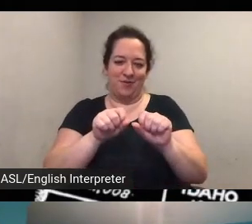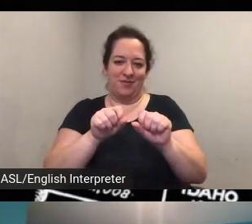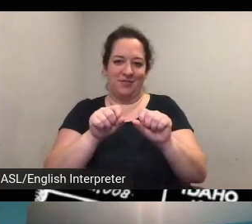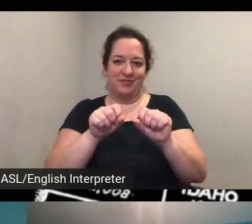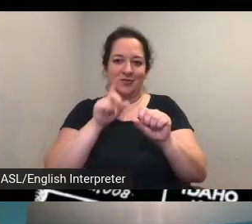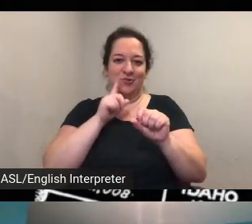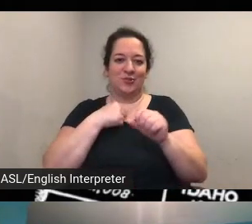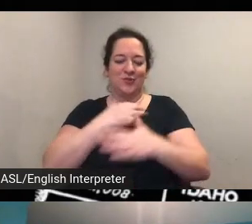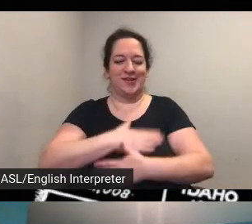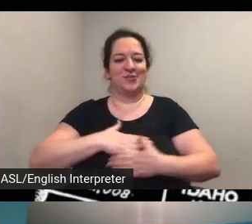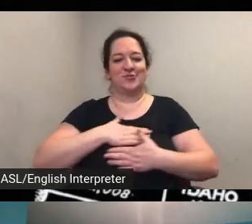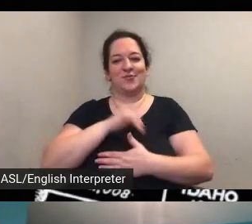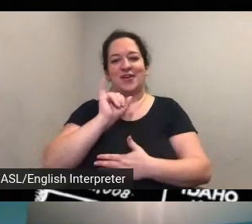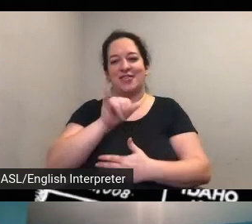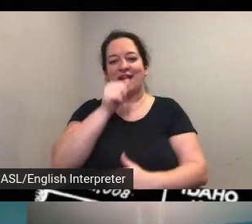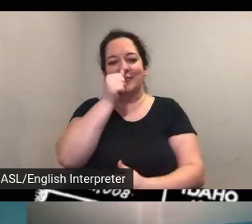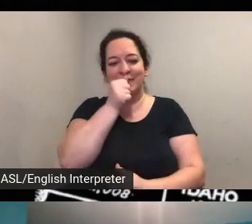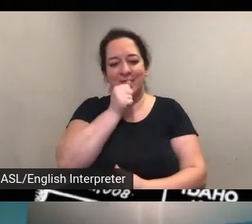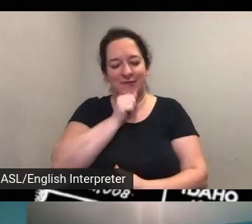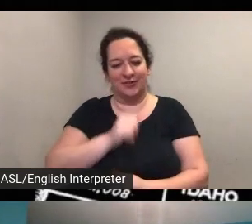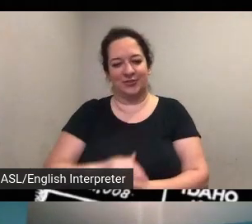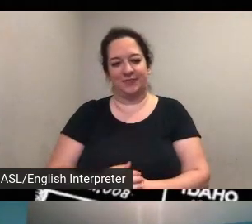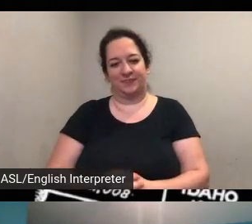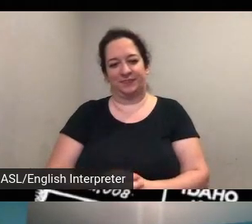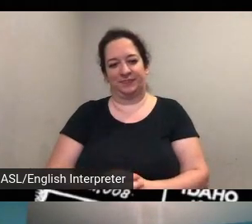um that you know came from the 19th amendment